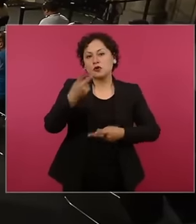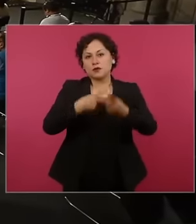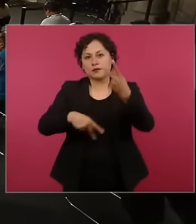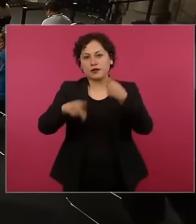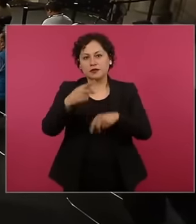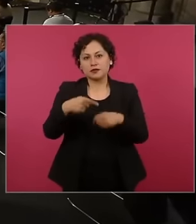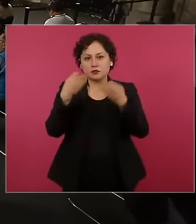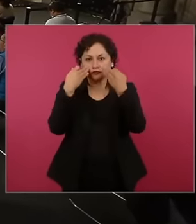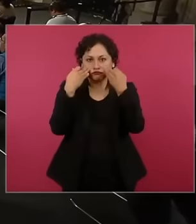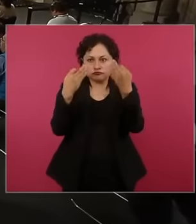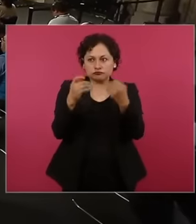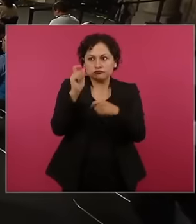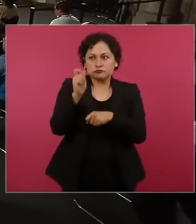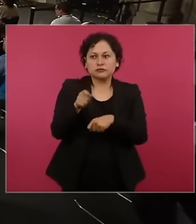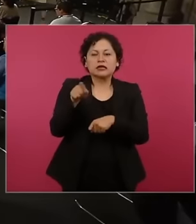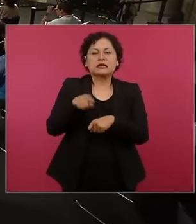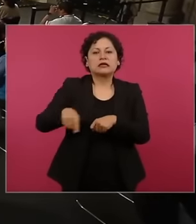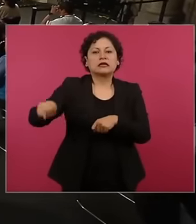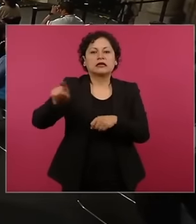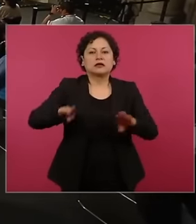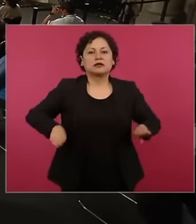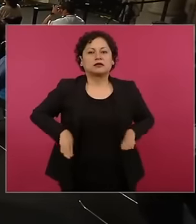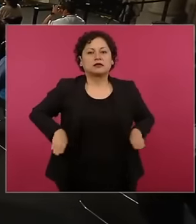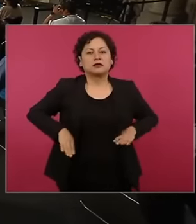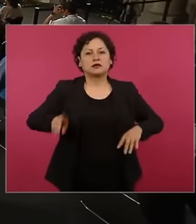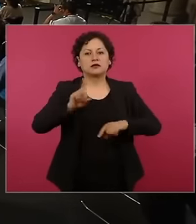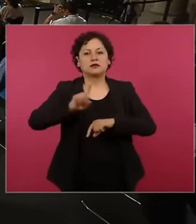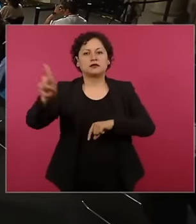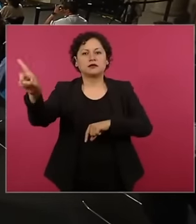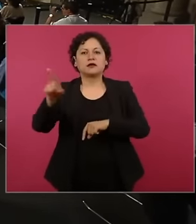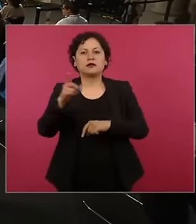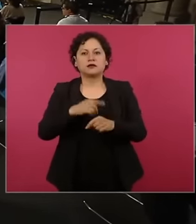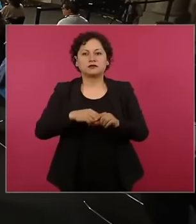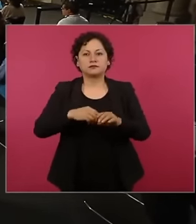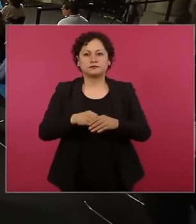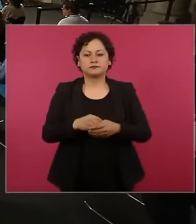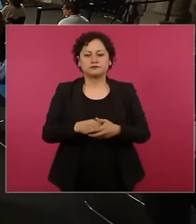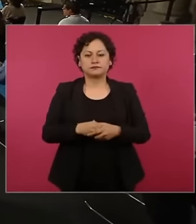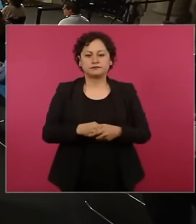the Mexican elections, well with insidiousness and falsehoods against President López Obrador.